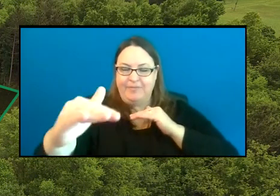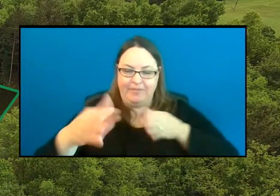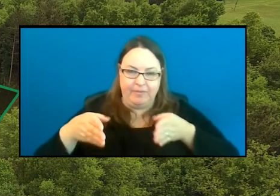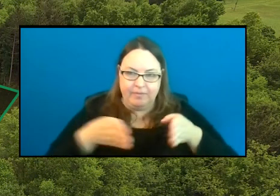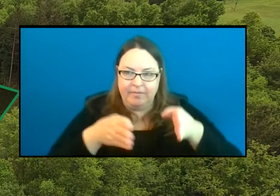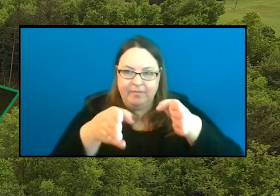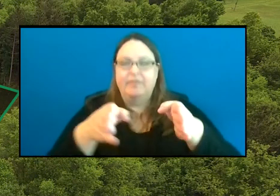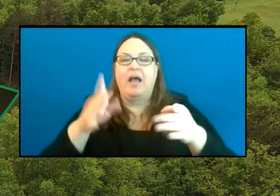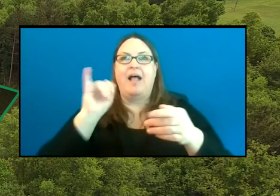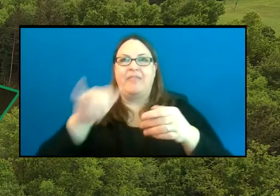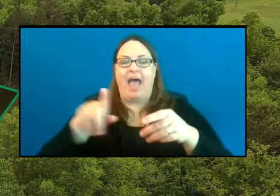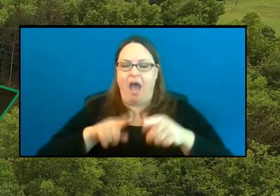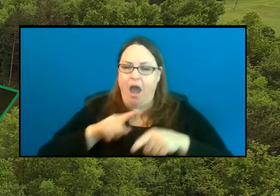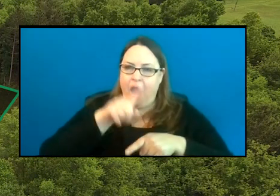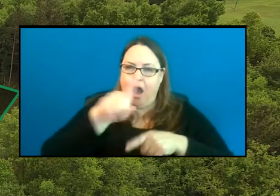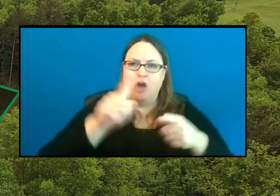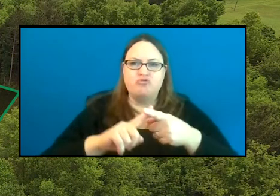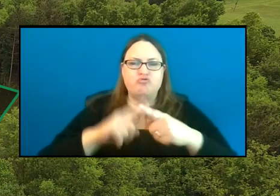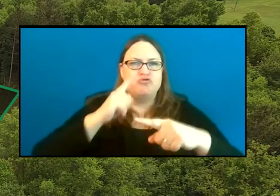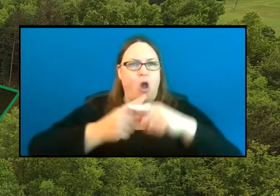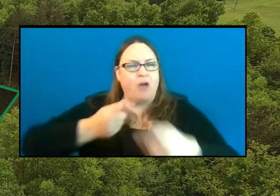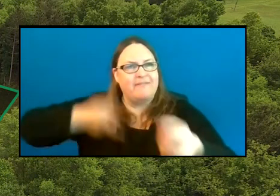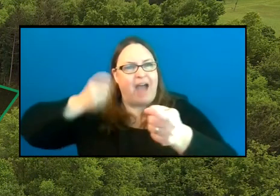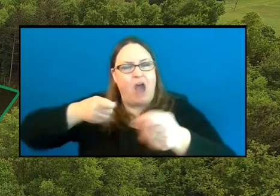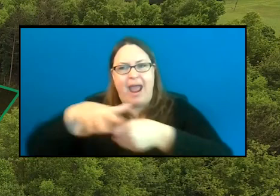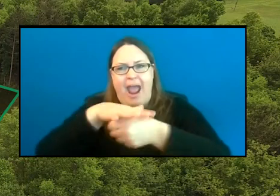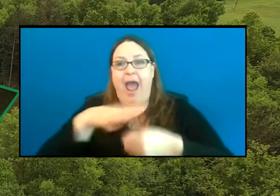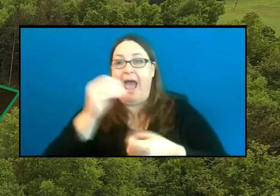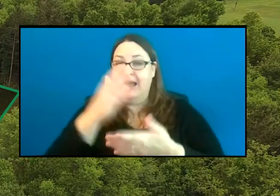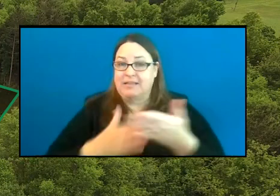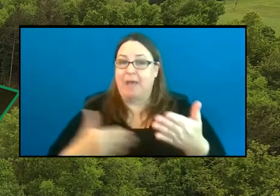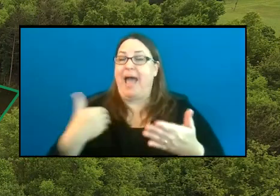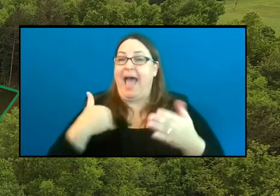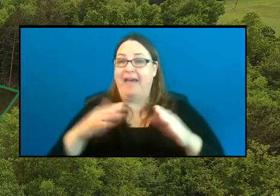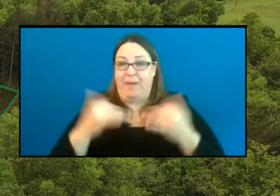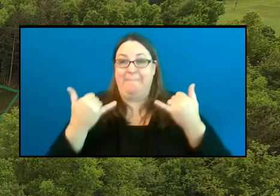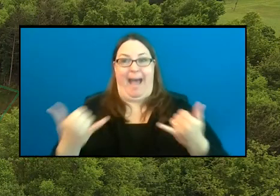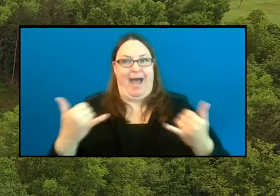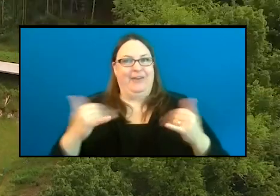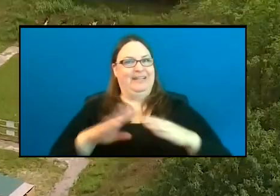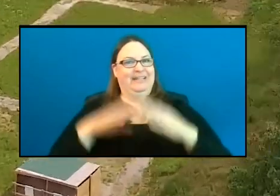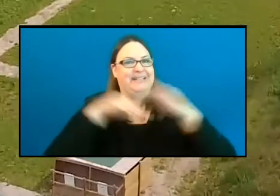firing and target lines, and a few even offer modern accessible restroom facilities.